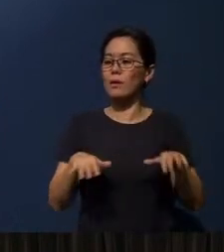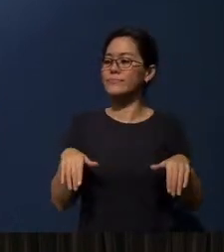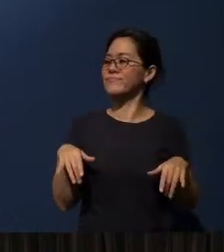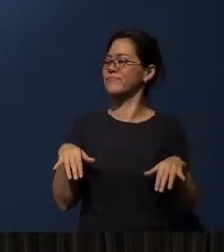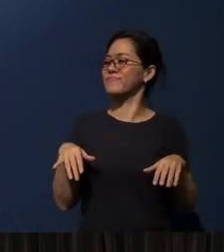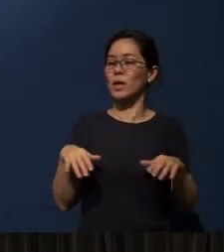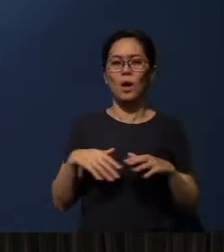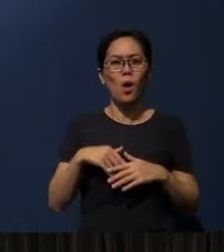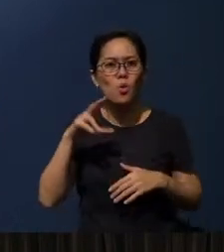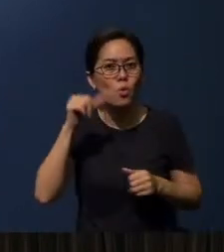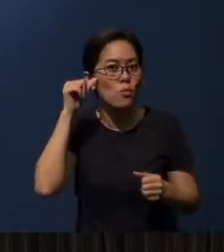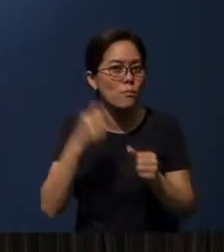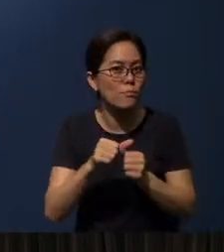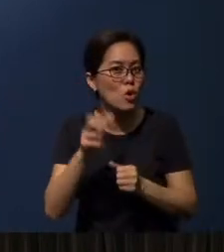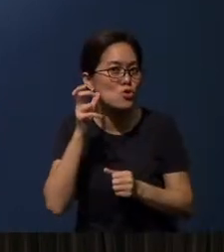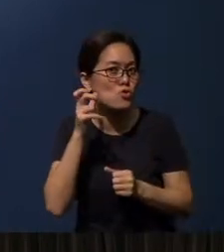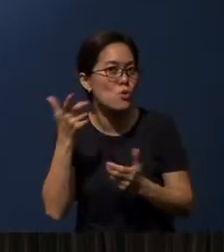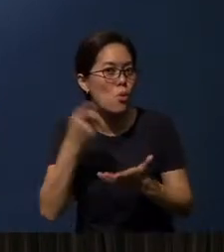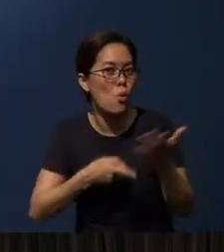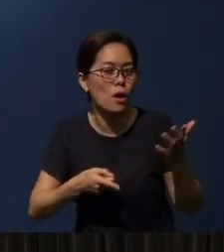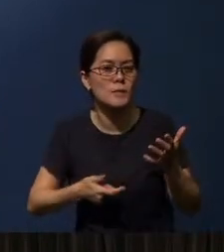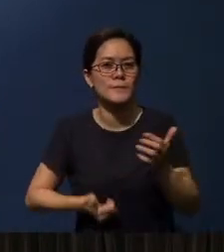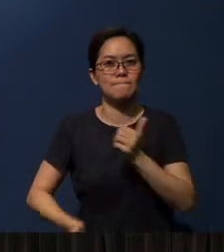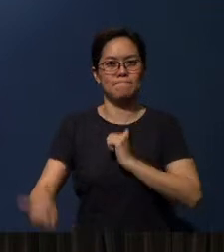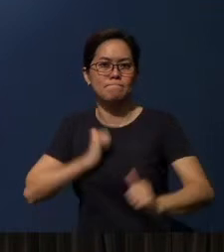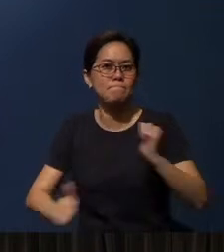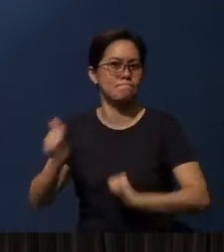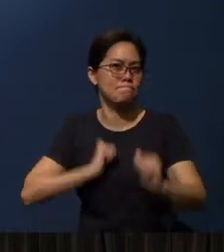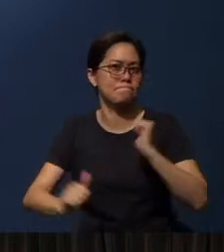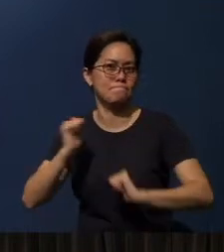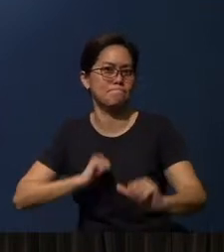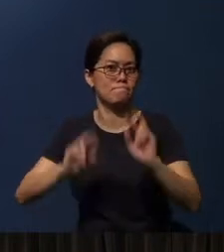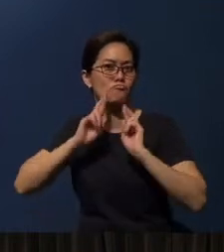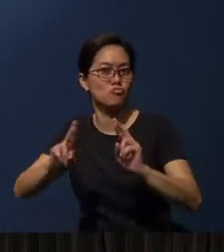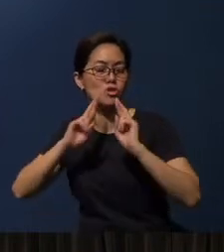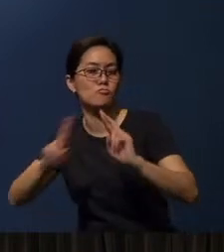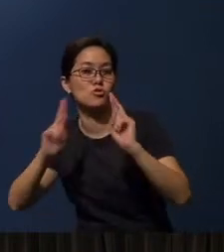Remember, we say hearing is really acting in response to the Word of God.